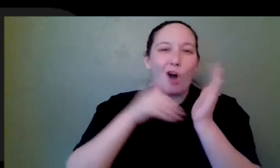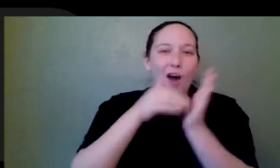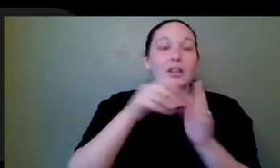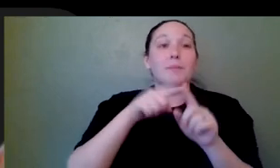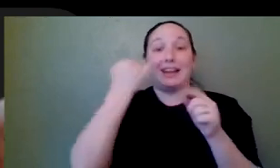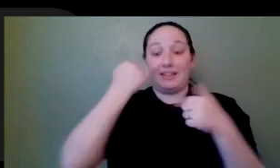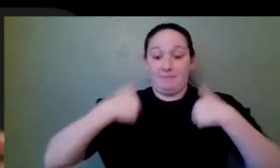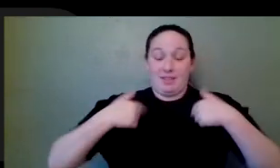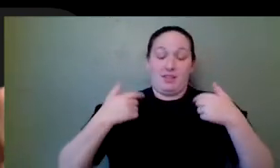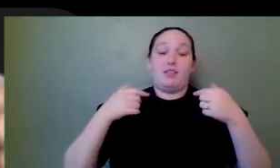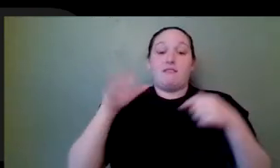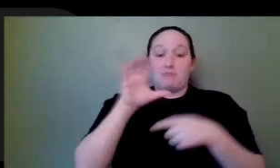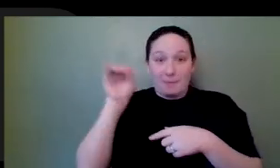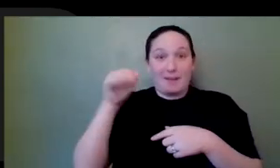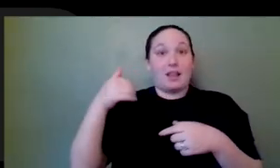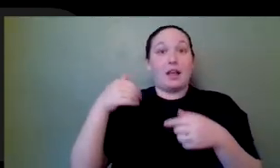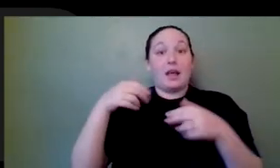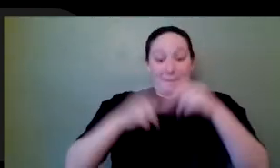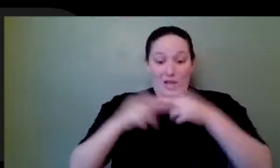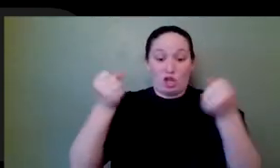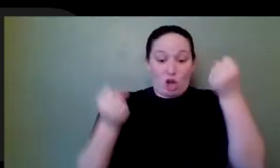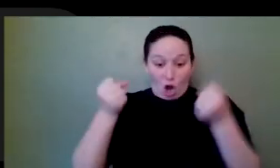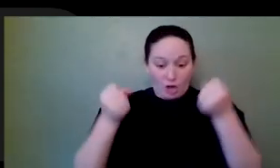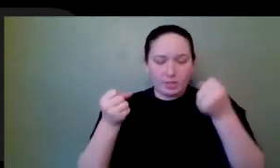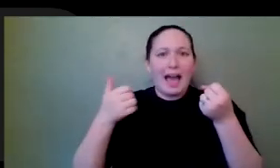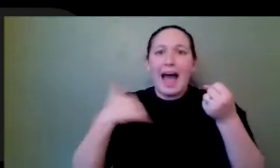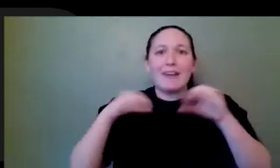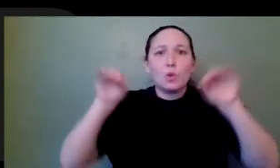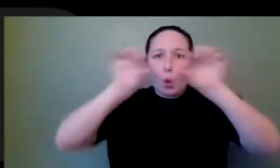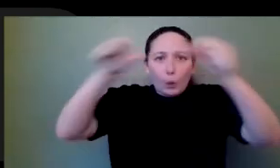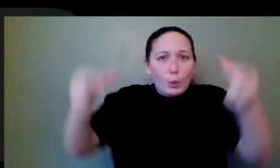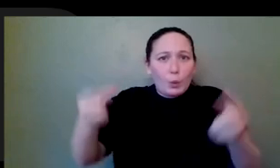and we don't have a steering wheel and I put out an advertiser that says, hi, we need a steering